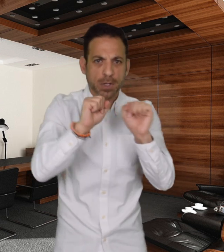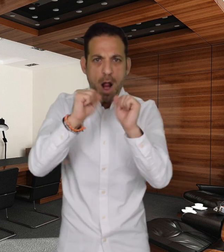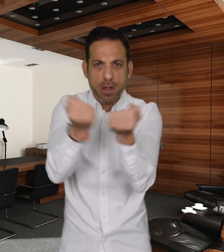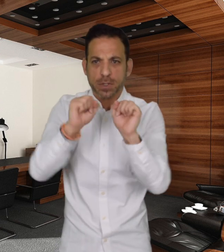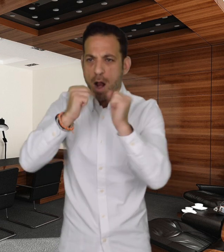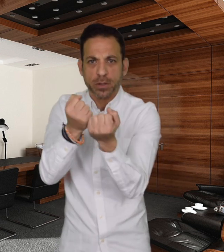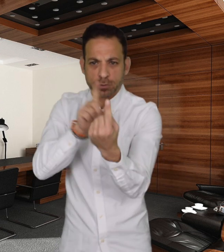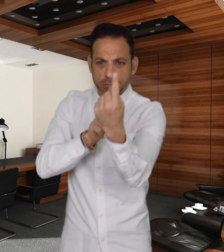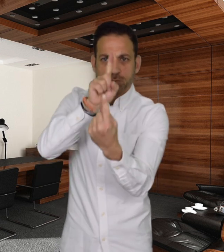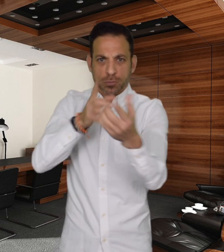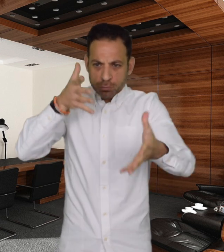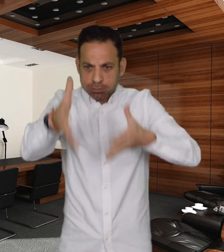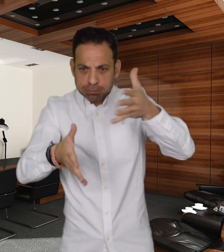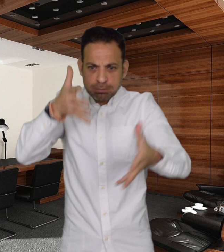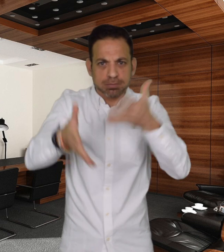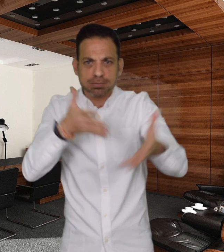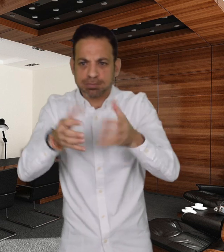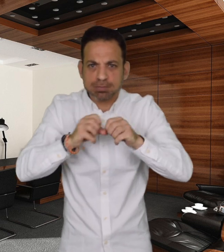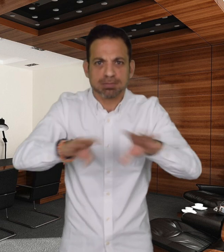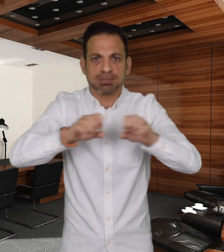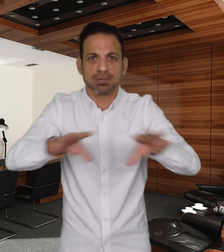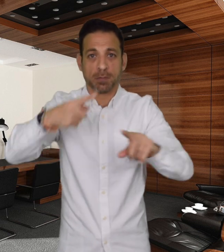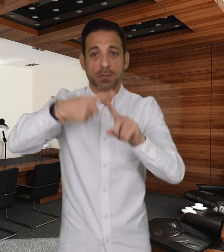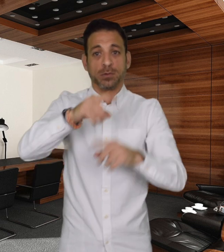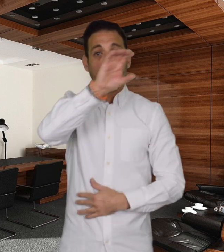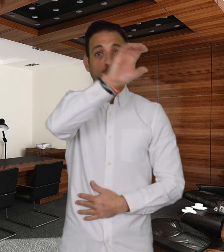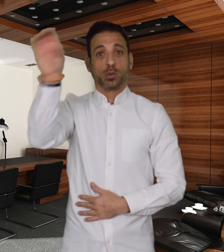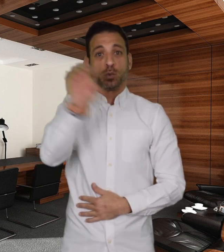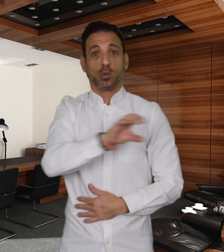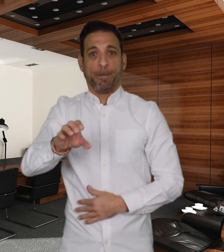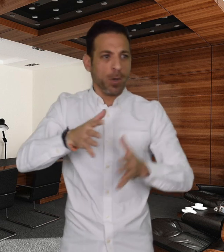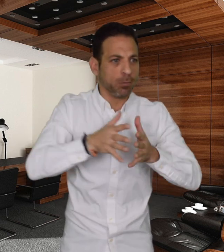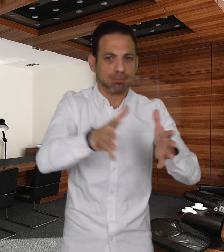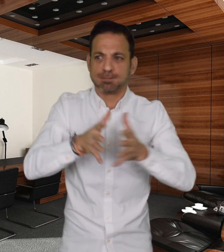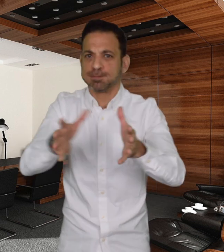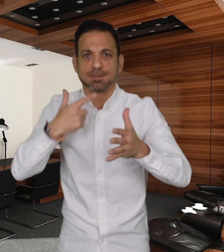and through the online platform Zoom. They receive financial support